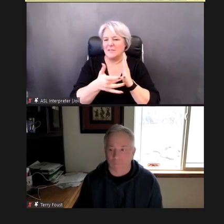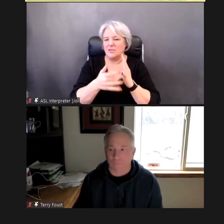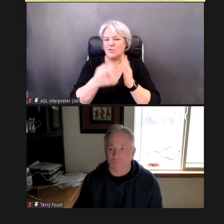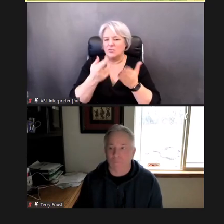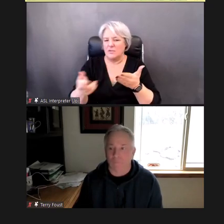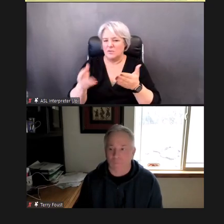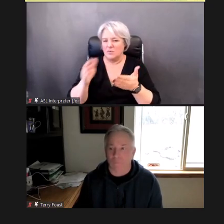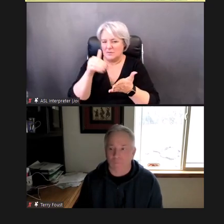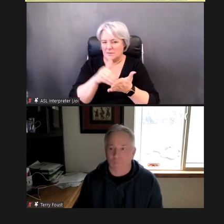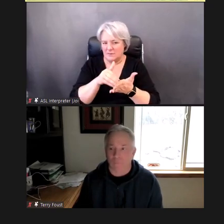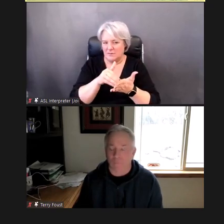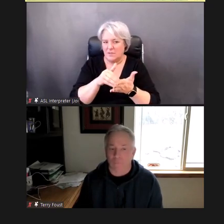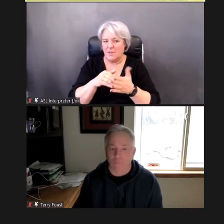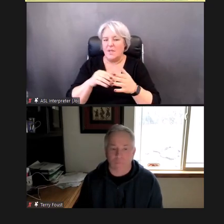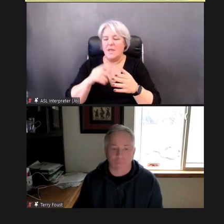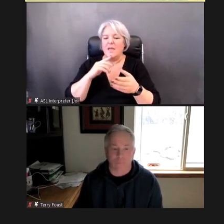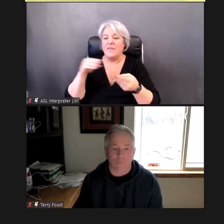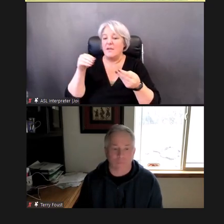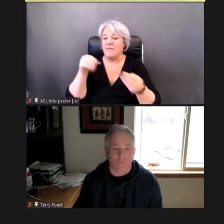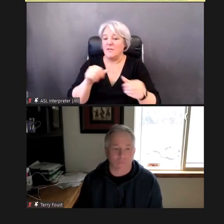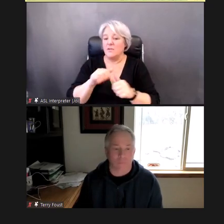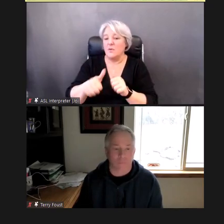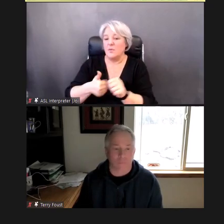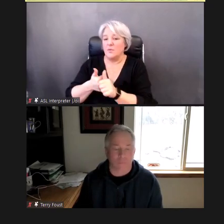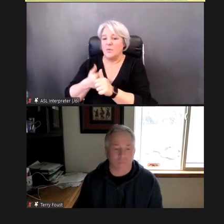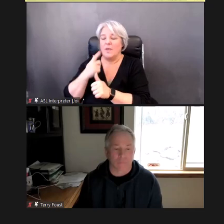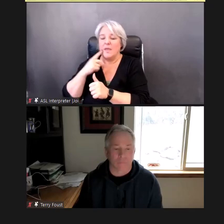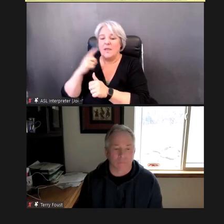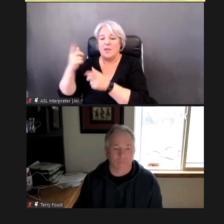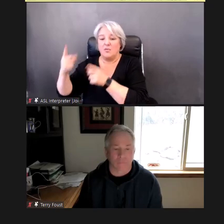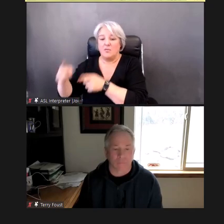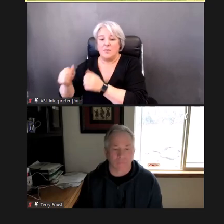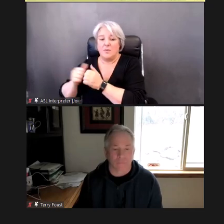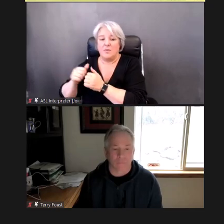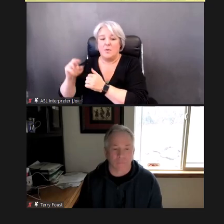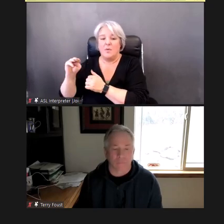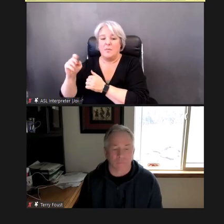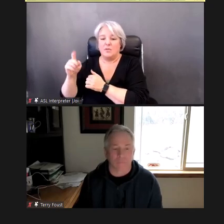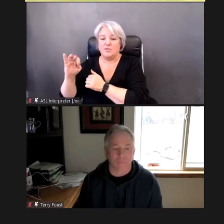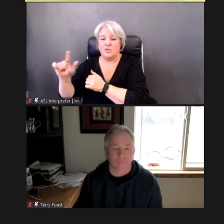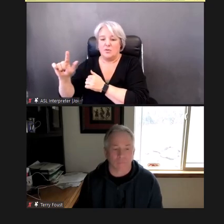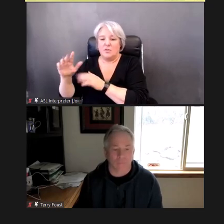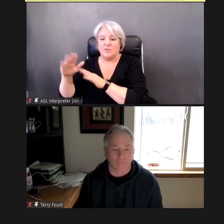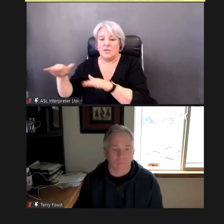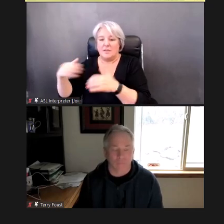cooperative agreement with Maternal and Child Health Bureau, but for --